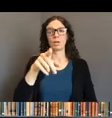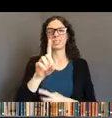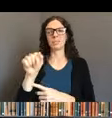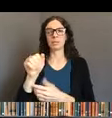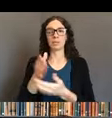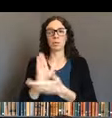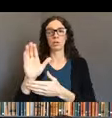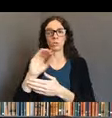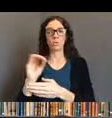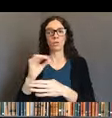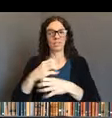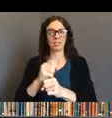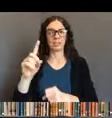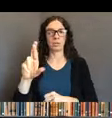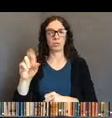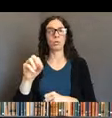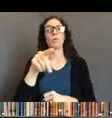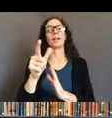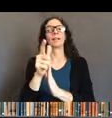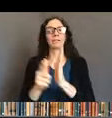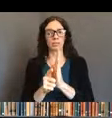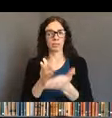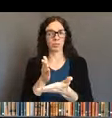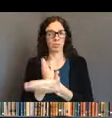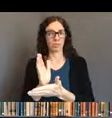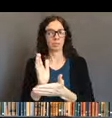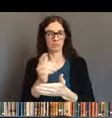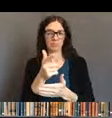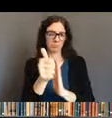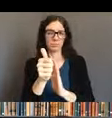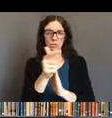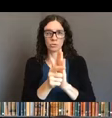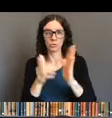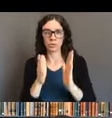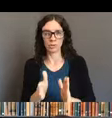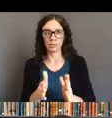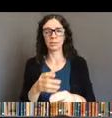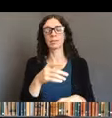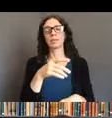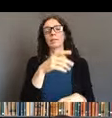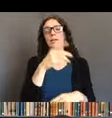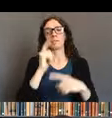and has done a wonderful job, along with their, their great executive director, Jay Cornell.